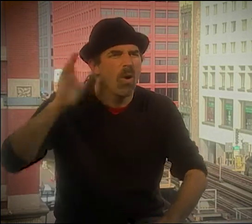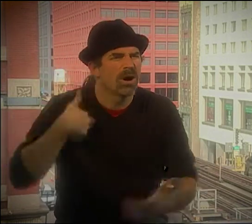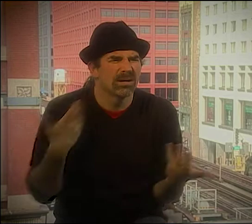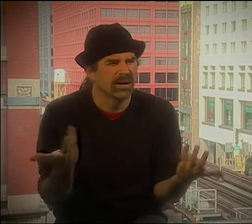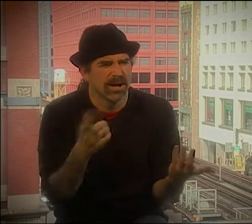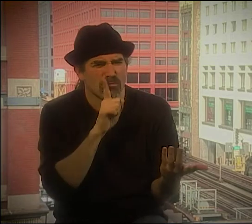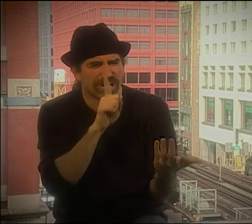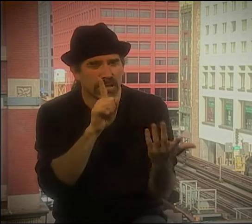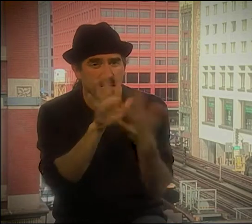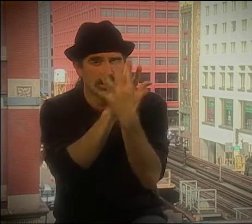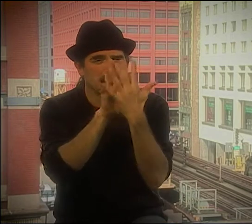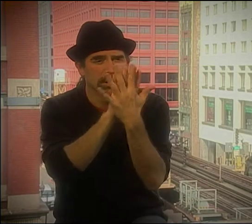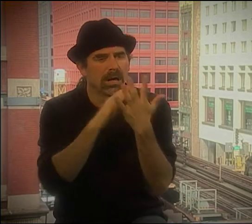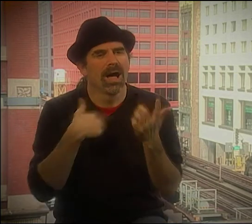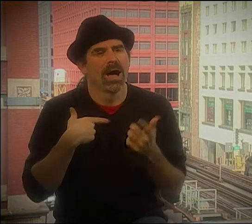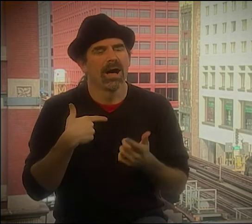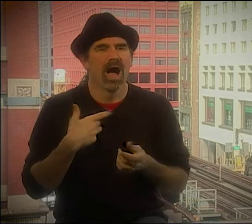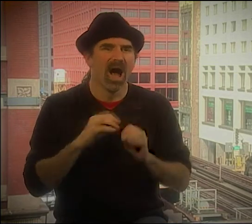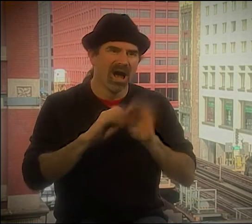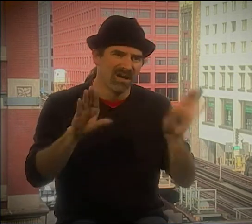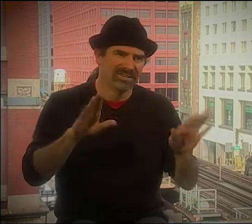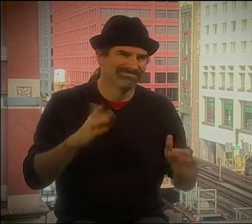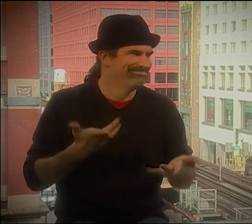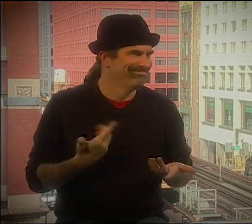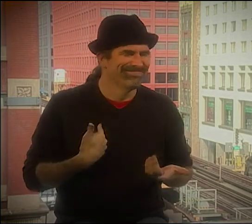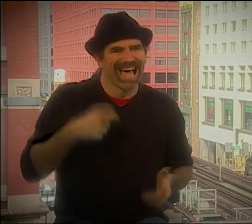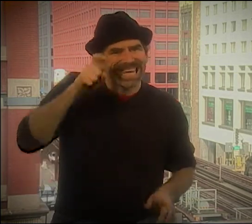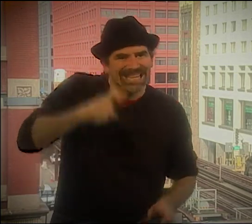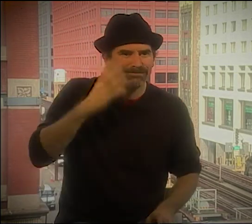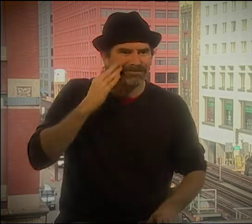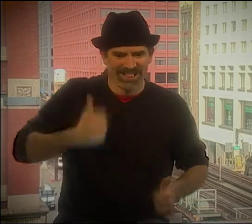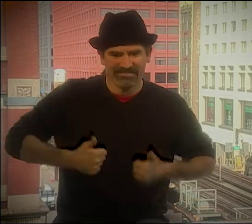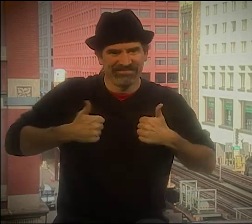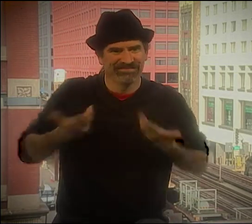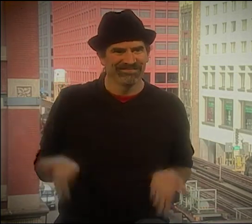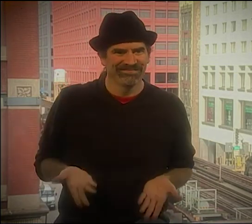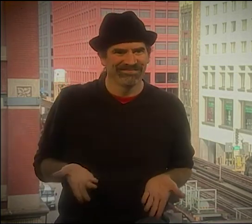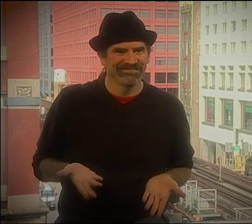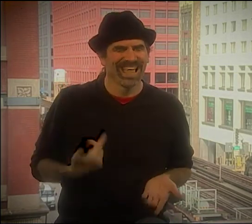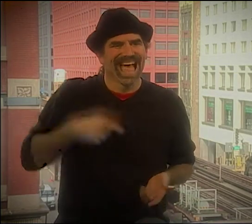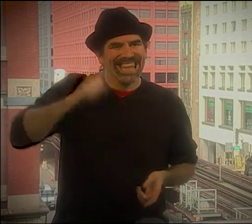SO I HAD NO CONNECTION WITH THAT EXPERIENCE. YOU KNOW, I WAS WORKING WITH MY HANDS AND LEARNING